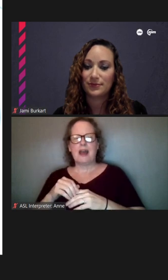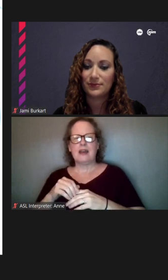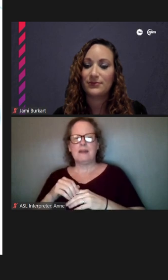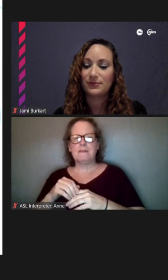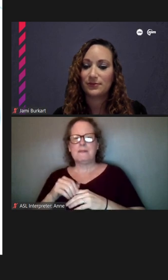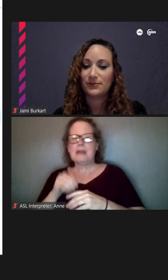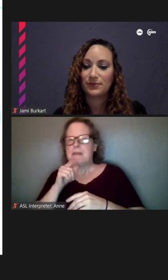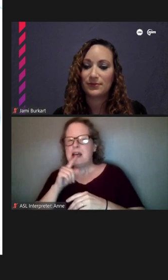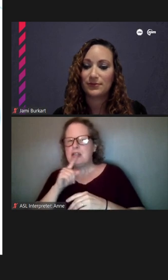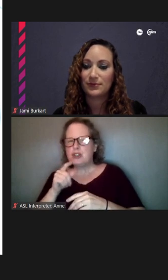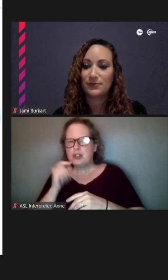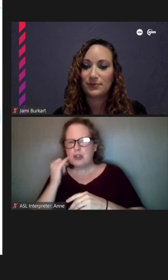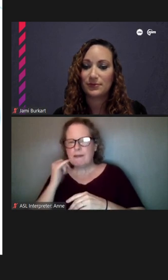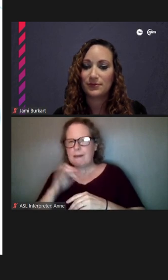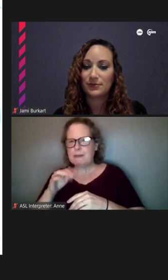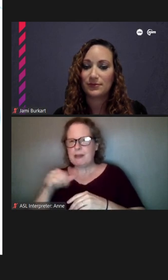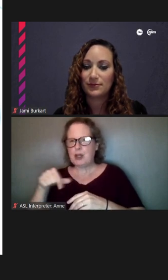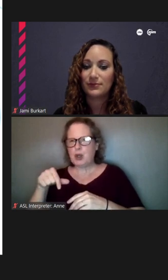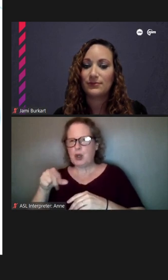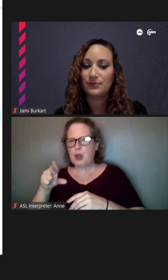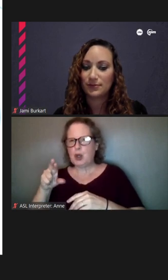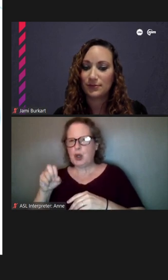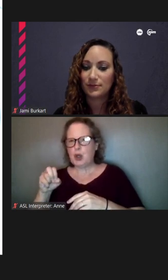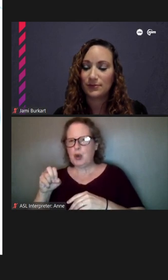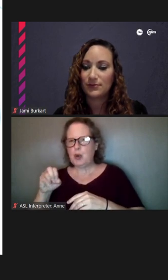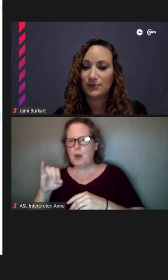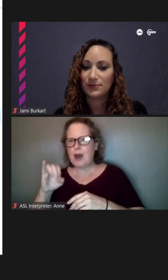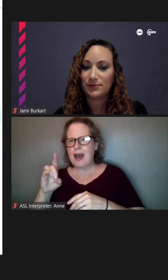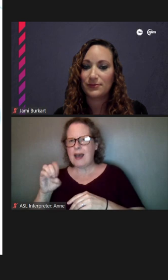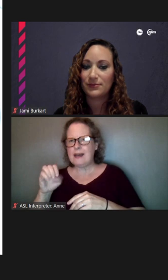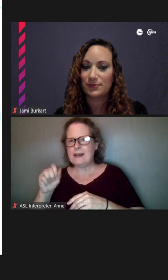they have a lot of plants out. It's a lot of those, some of the businesses